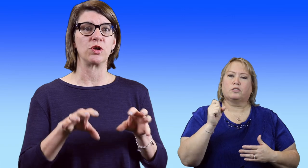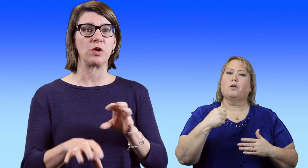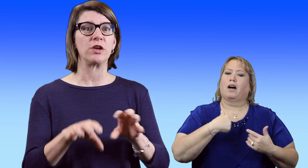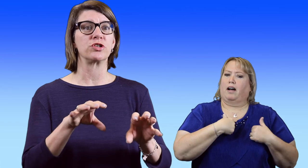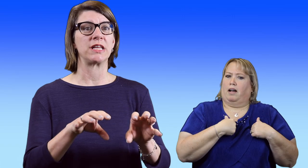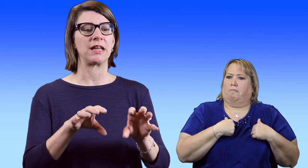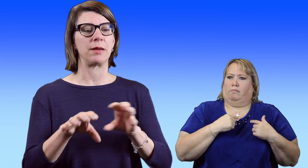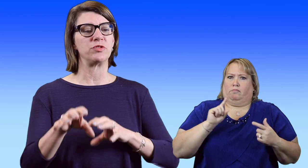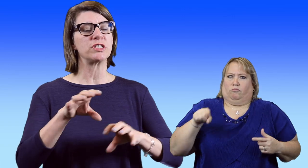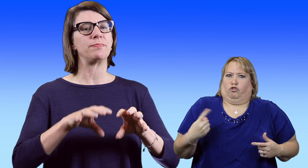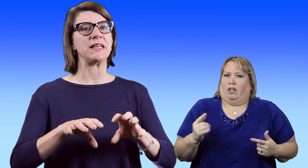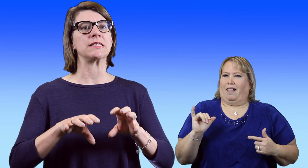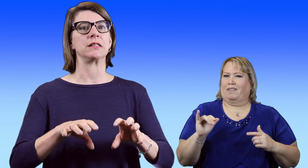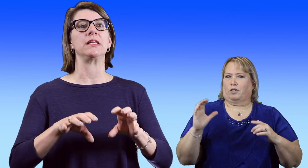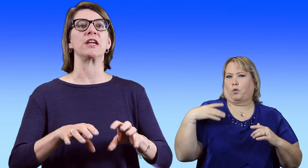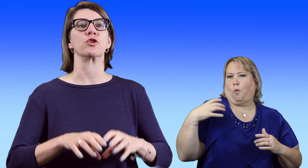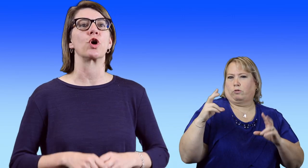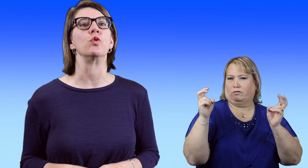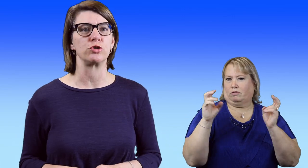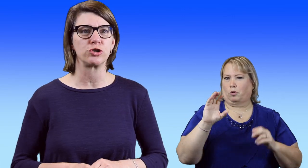So understand that I'm just basically like your coach.